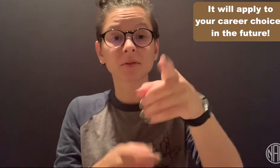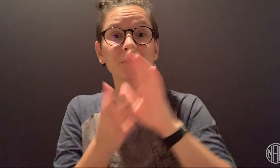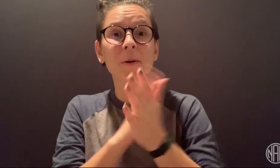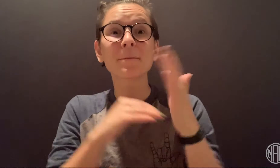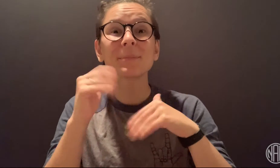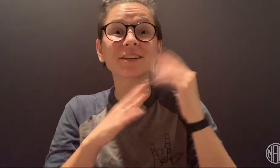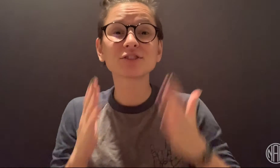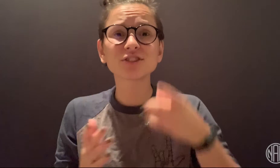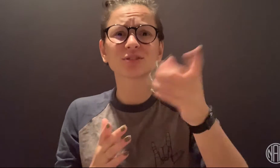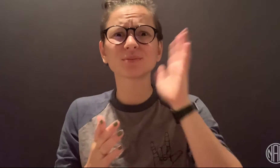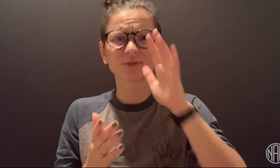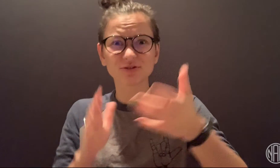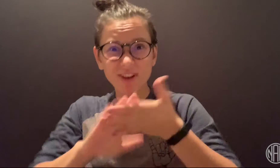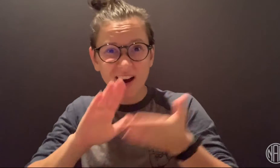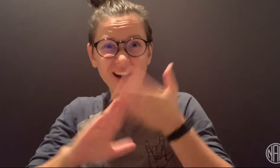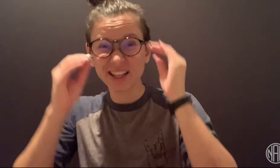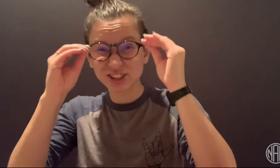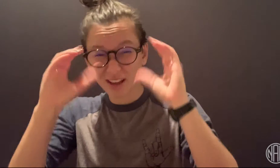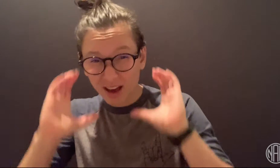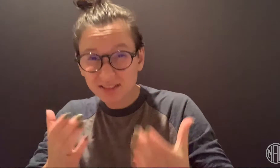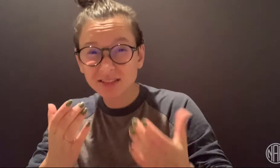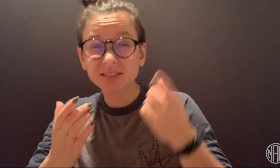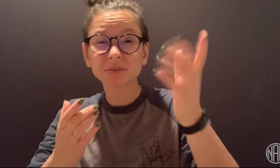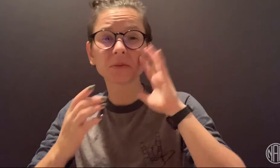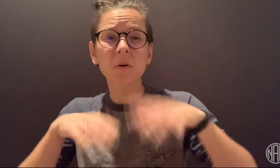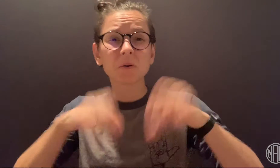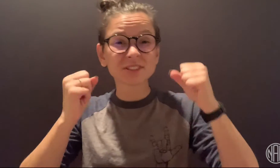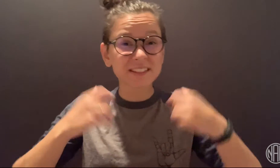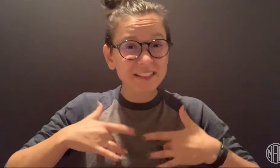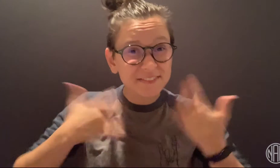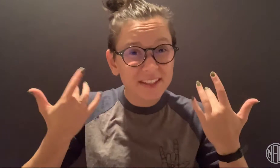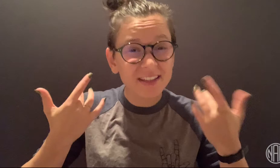With your builder experience, you could teach classes, host events,